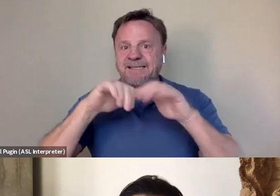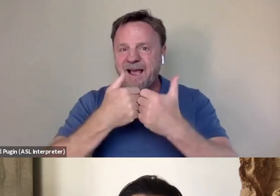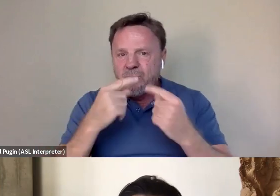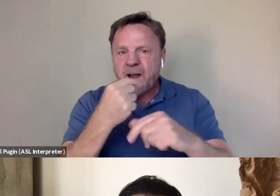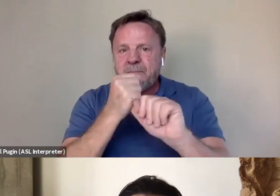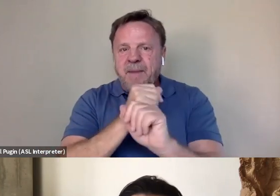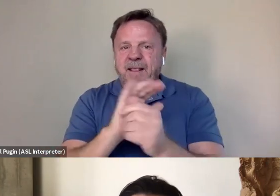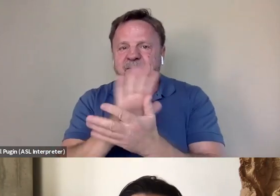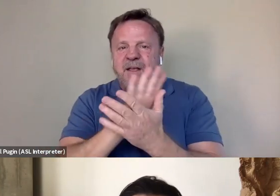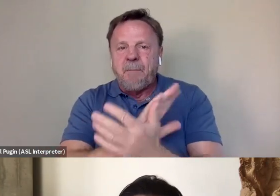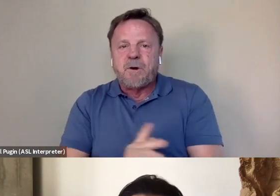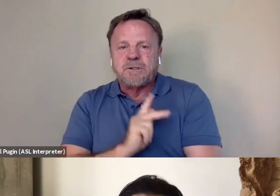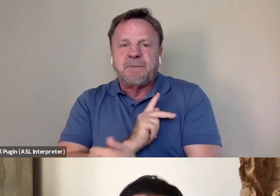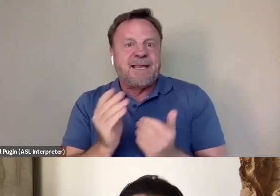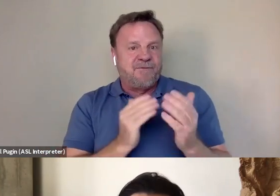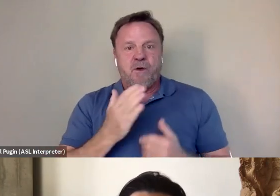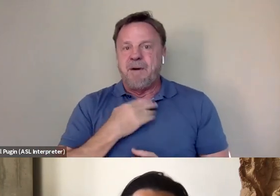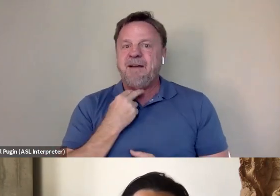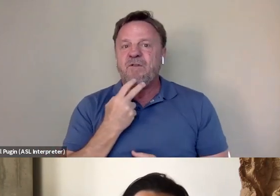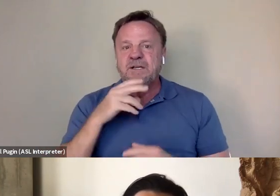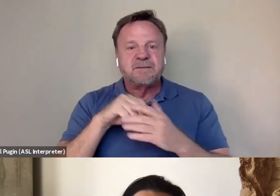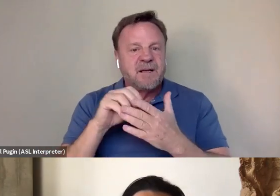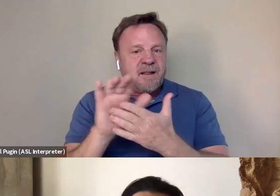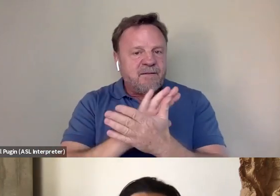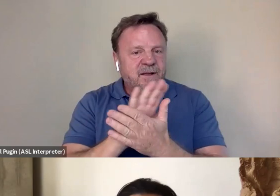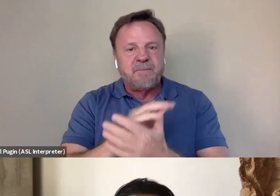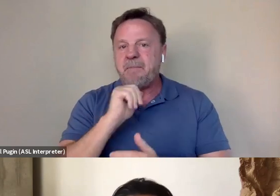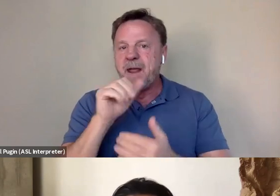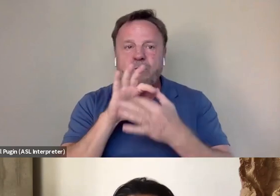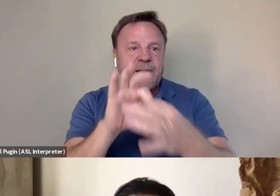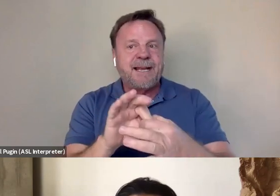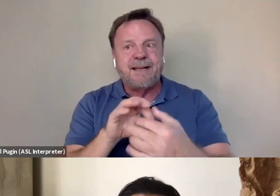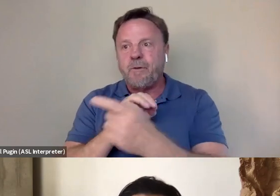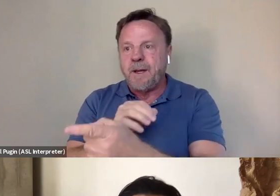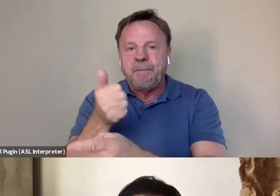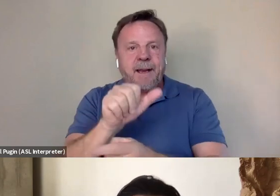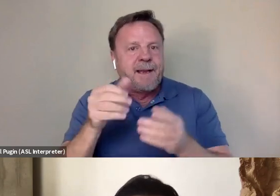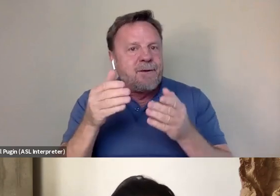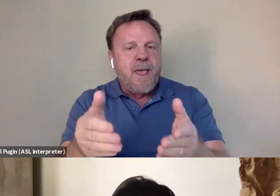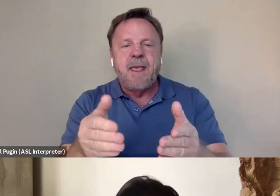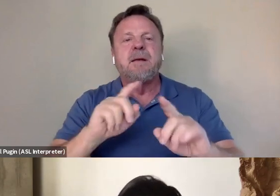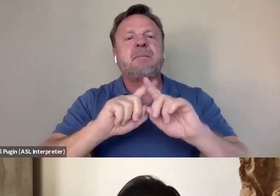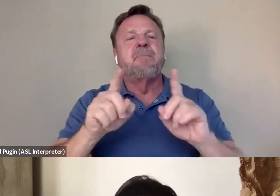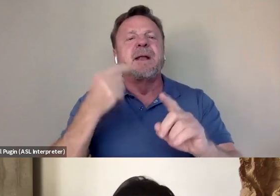even though my voice is not in the film, I'm not related to Bruce Lee in any way, but I'm always reminded of this line that this writer